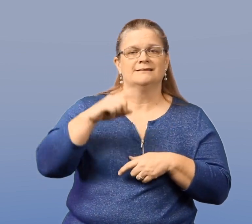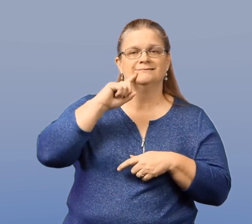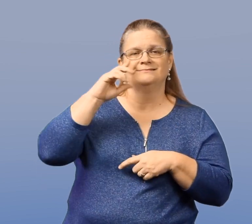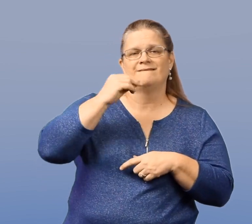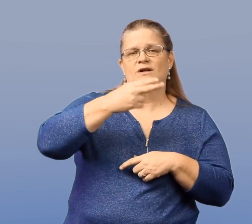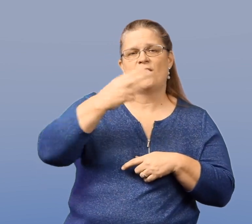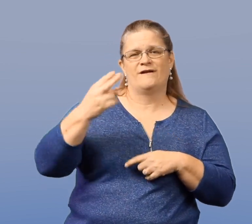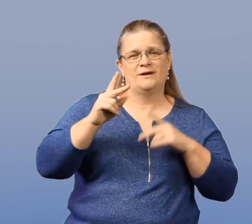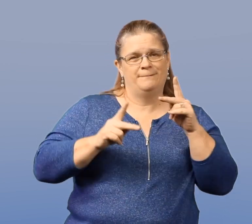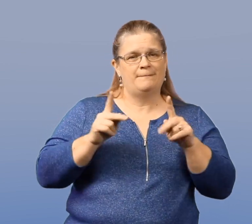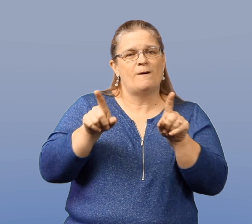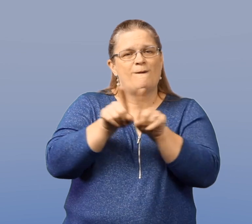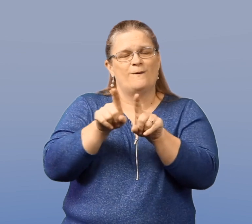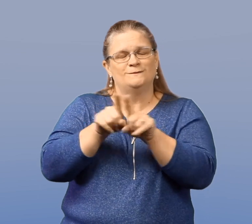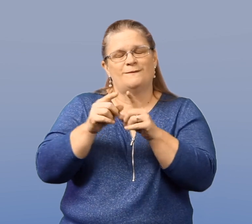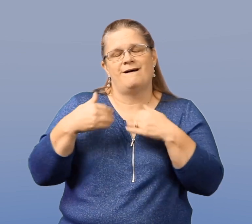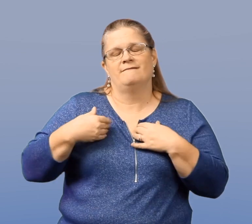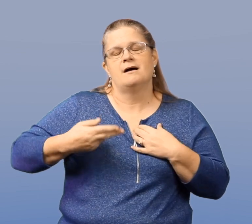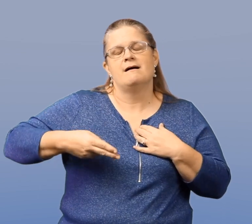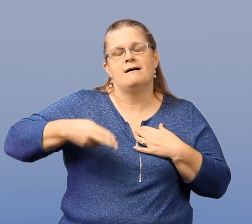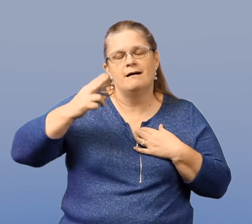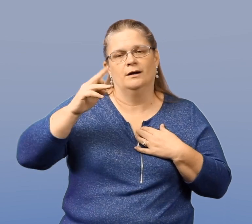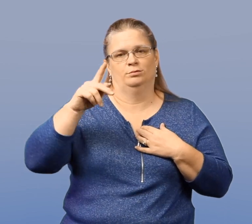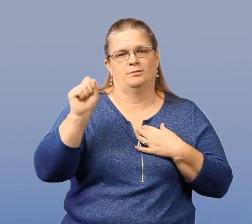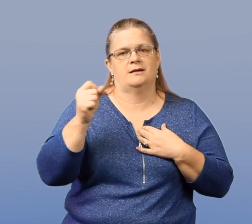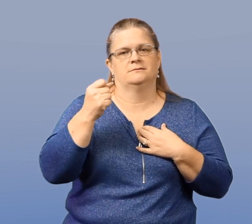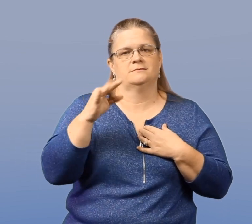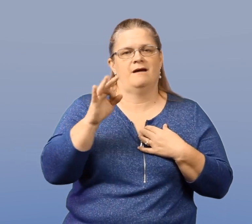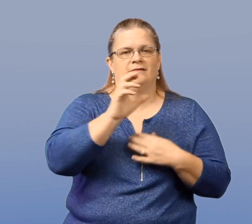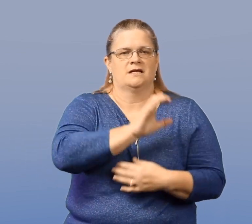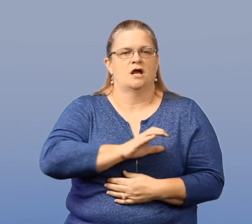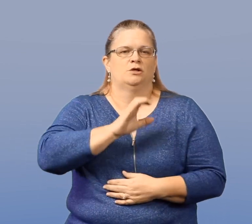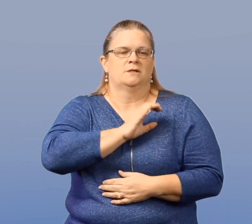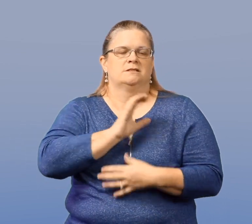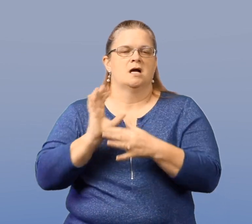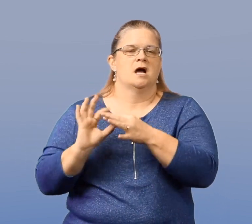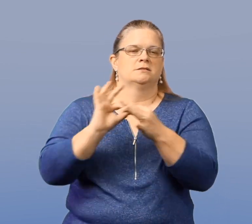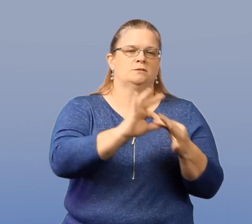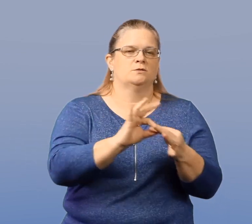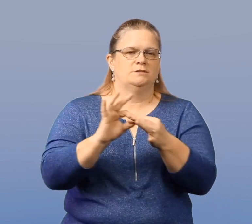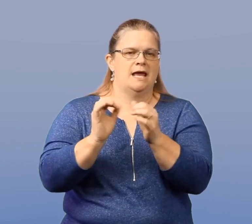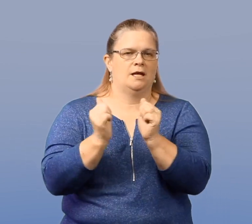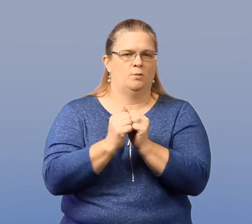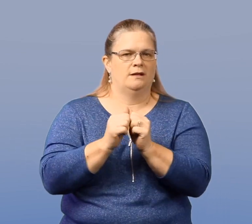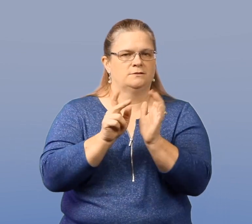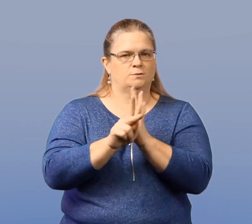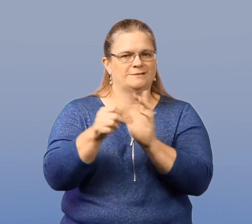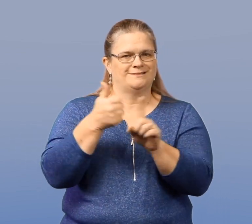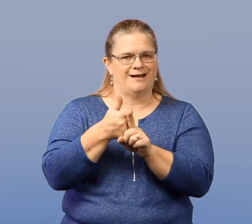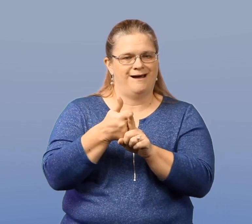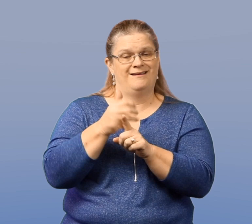Deaf and hard-of-hearing people also have high rates of characteristics associated with suicide